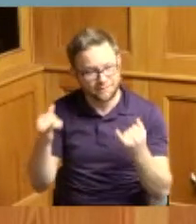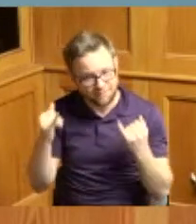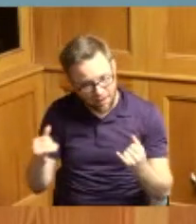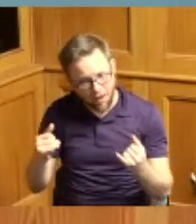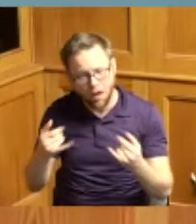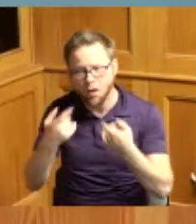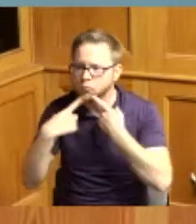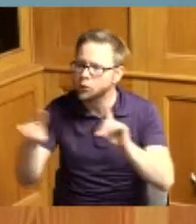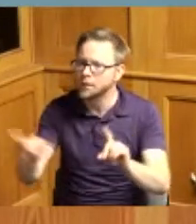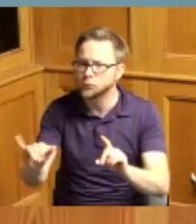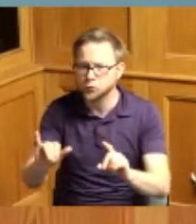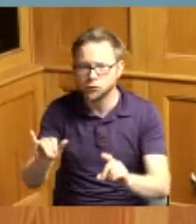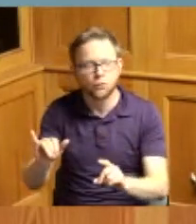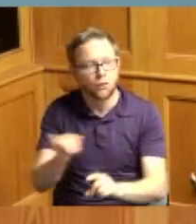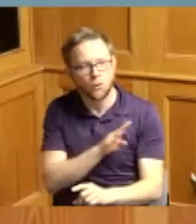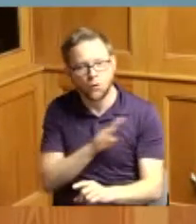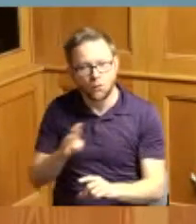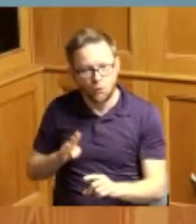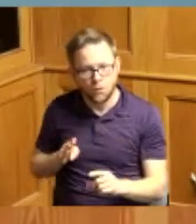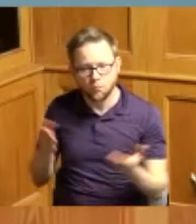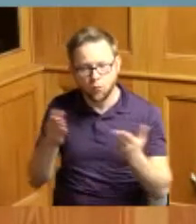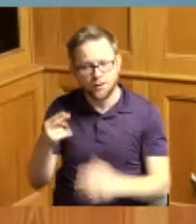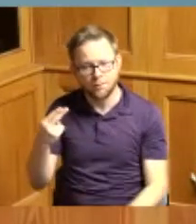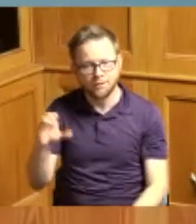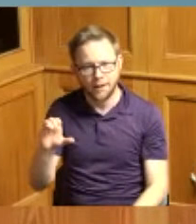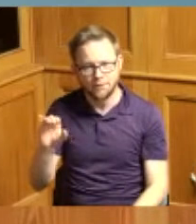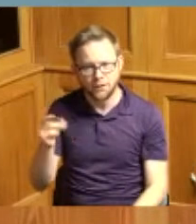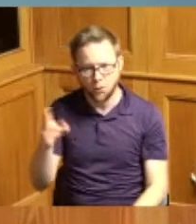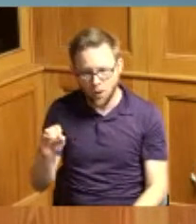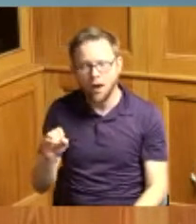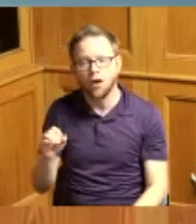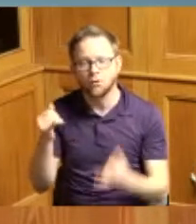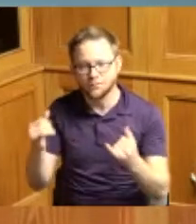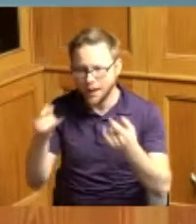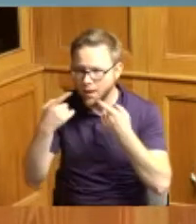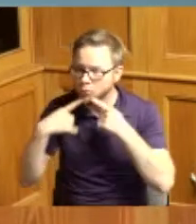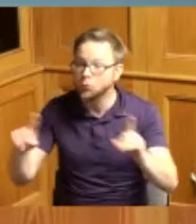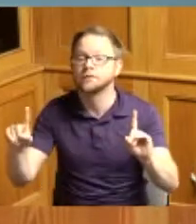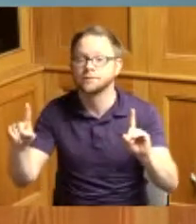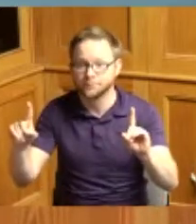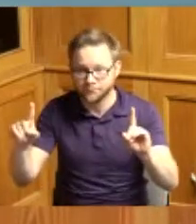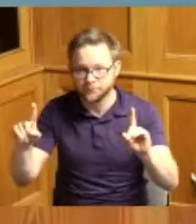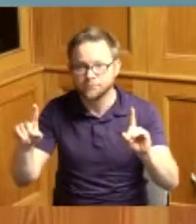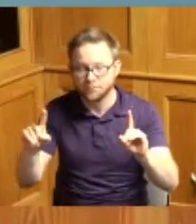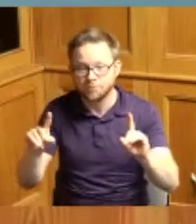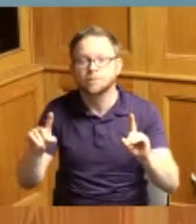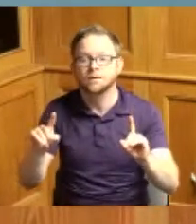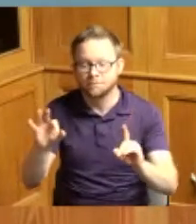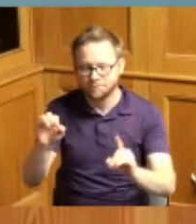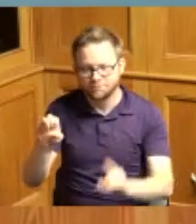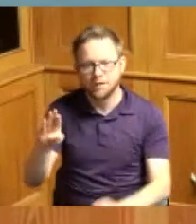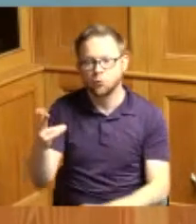that the Board of Commissioners of Hamilton County Ohio does hereby proclaim the 13th day of February